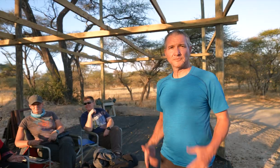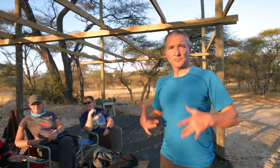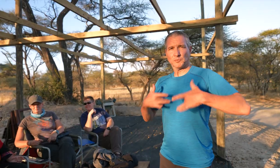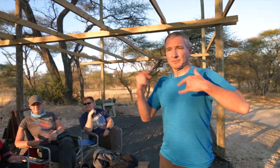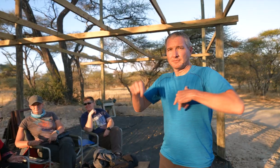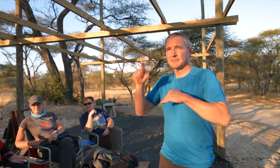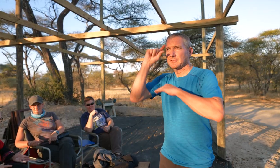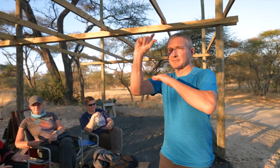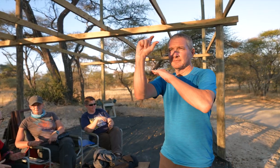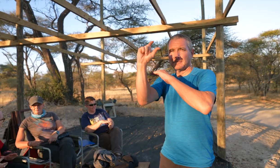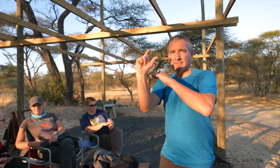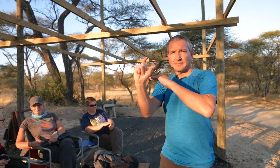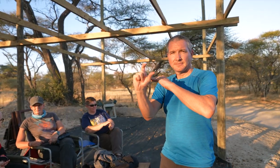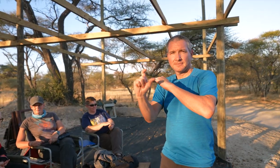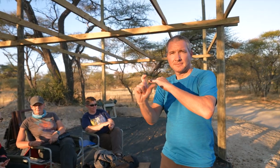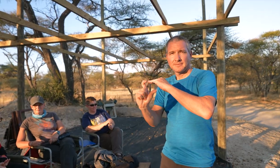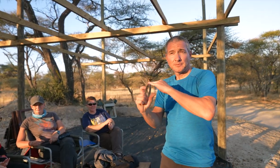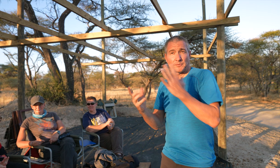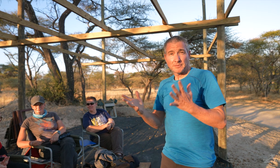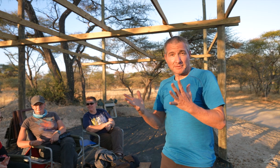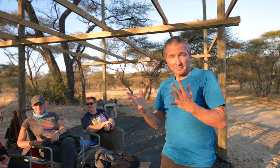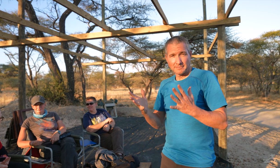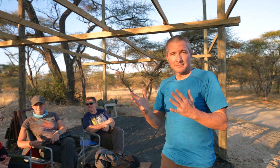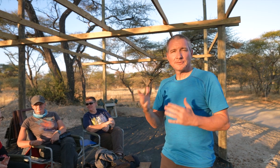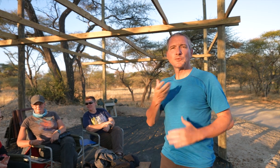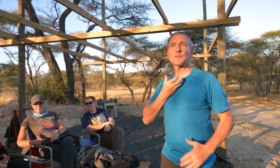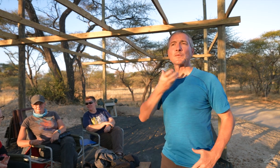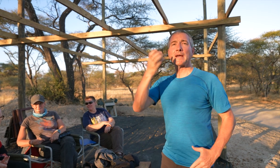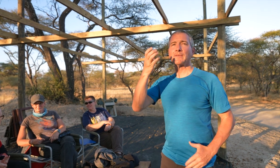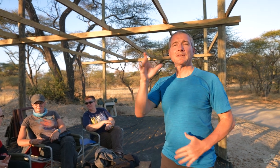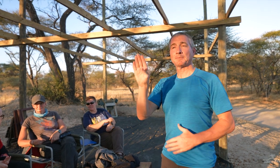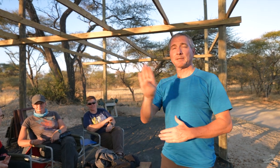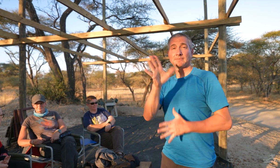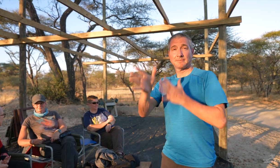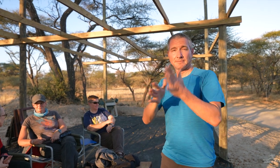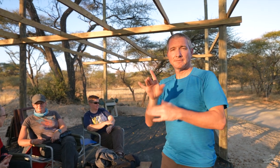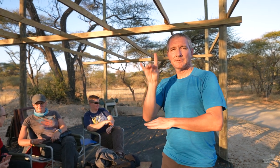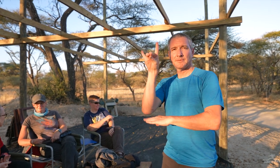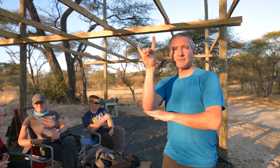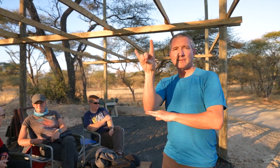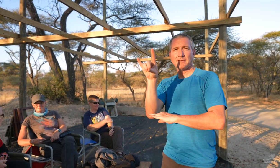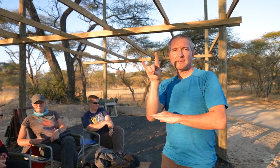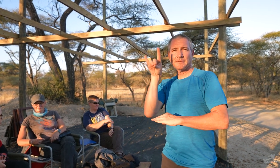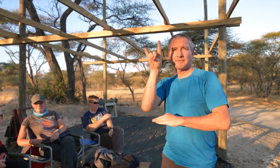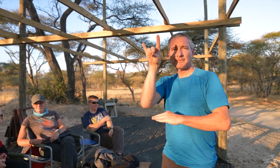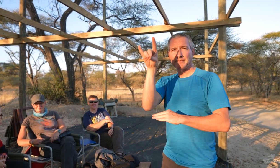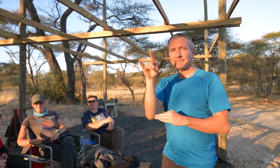The sun has begun to set, so there will be giraffes, or this Botswana sign for them.